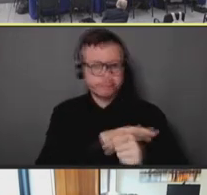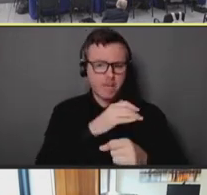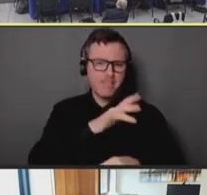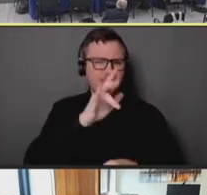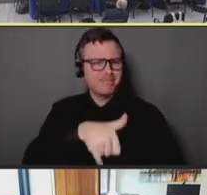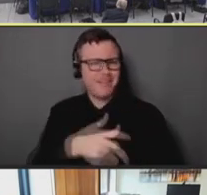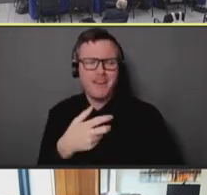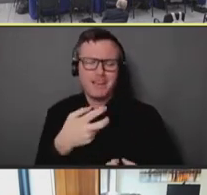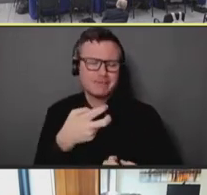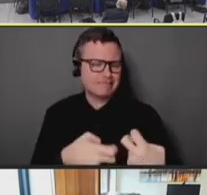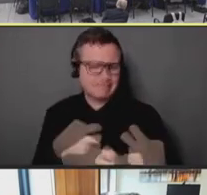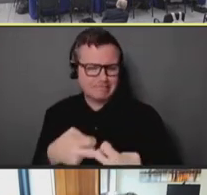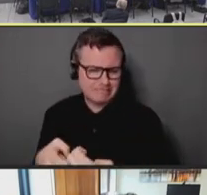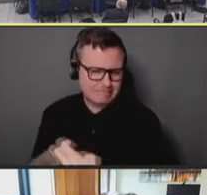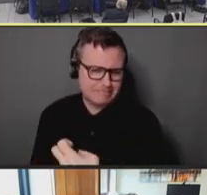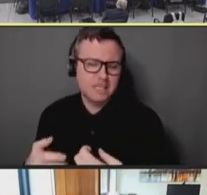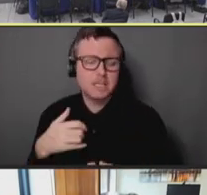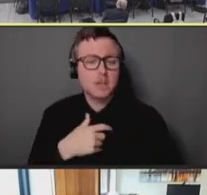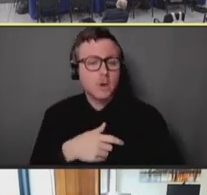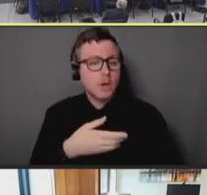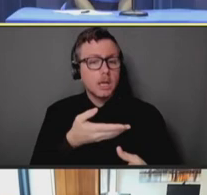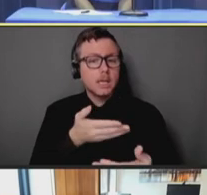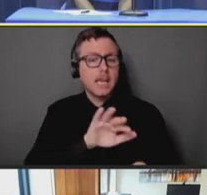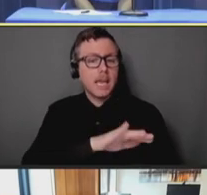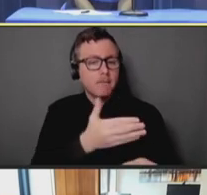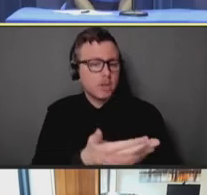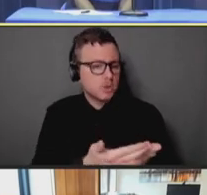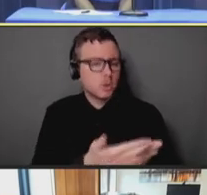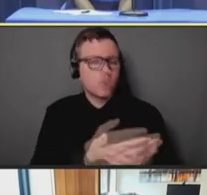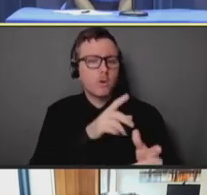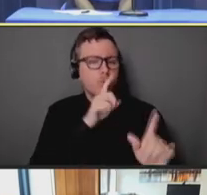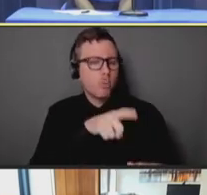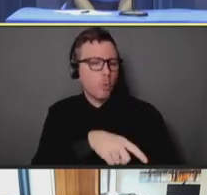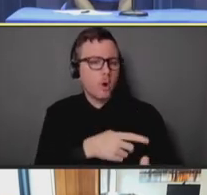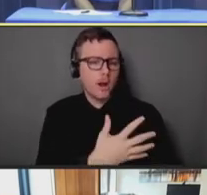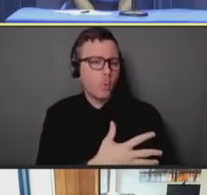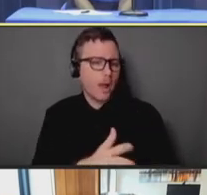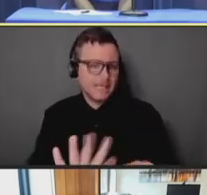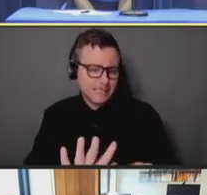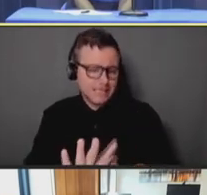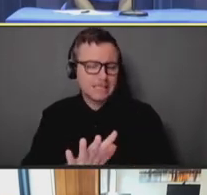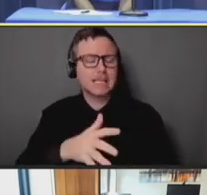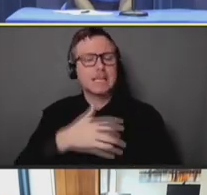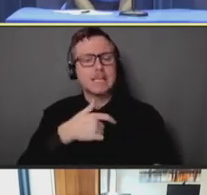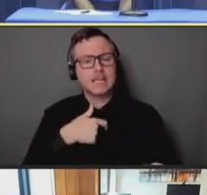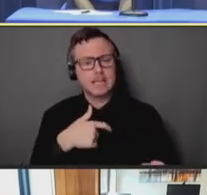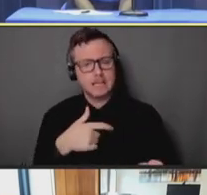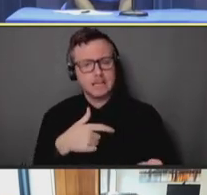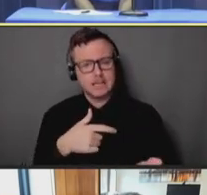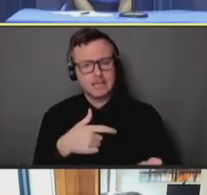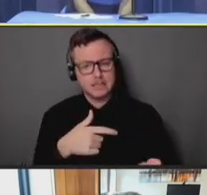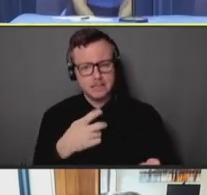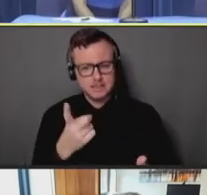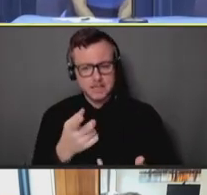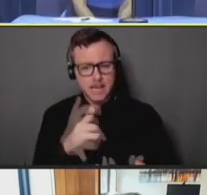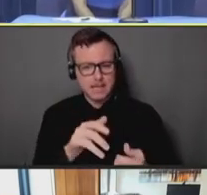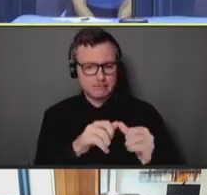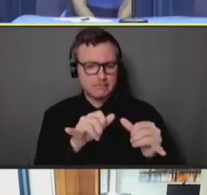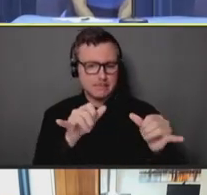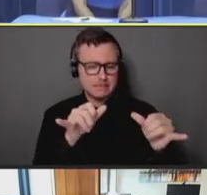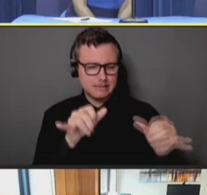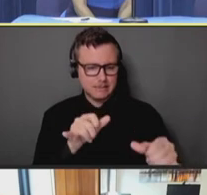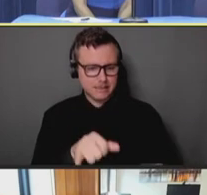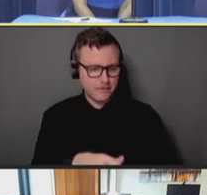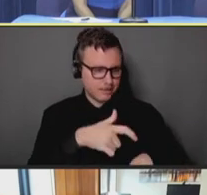has made inventory reporting wastage, and taking a system that much time, money, and expertise